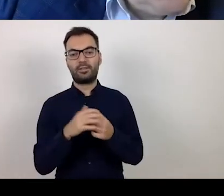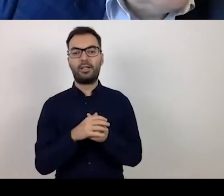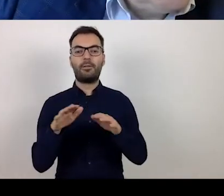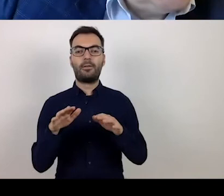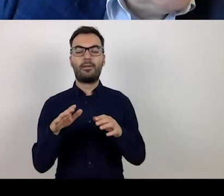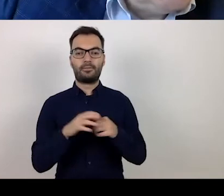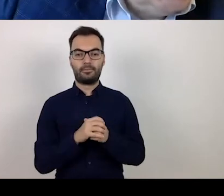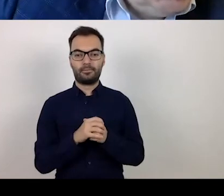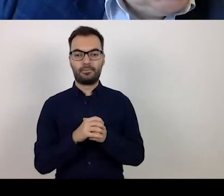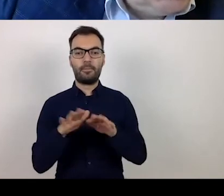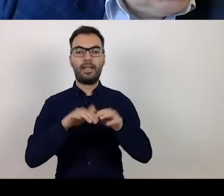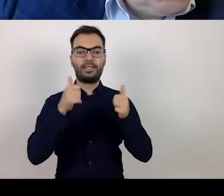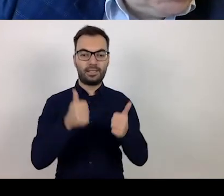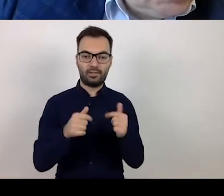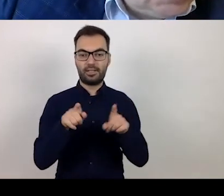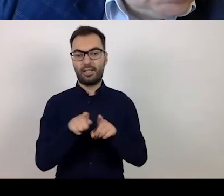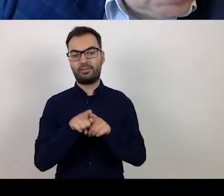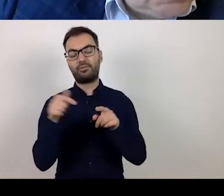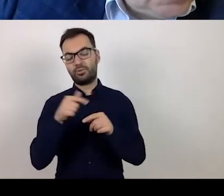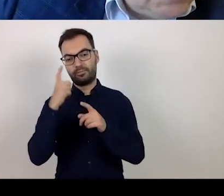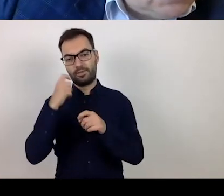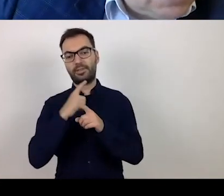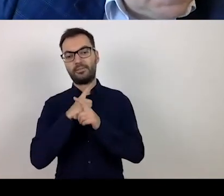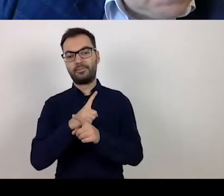But, in accordance with recommendations and regulations.